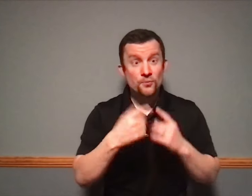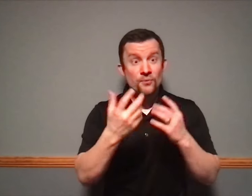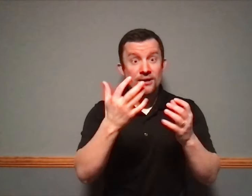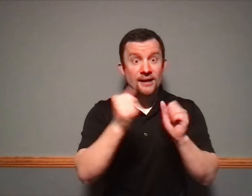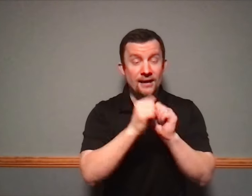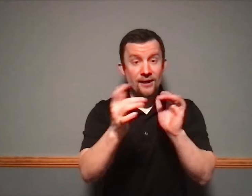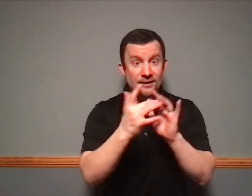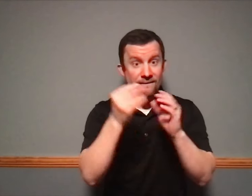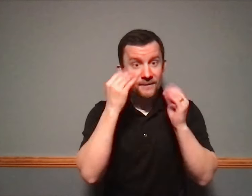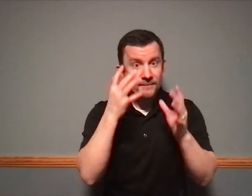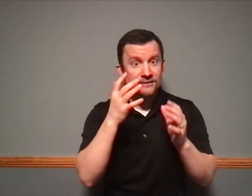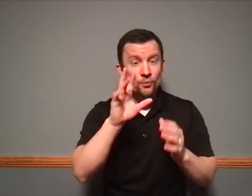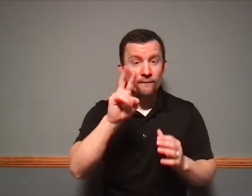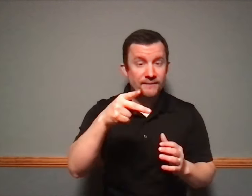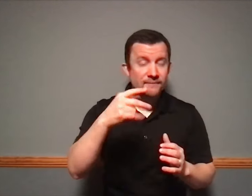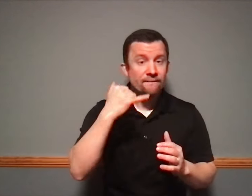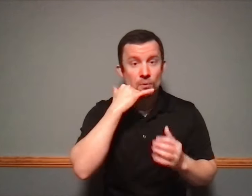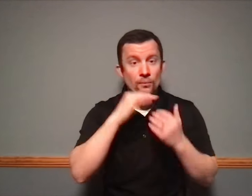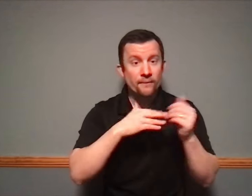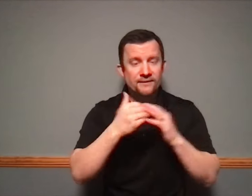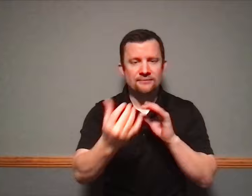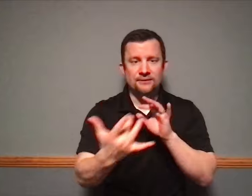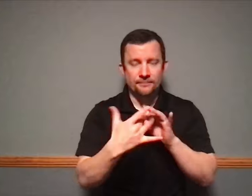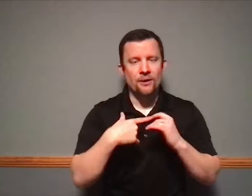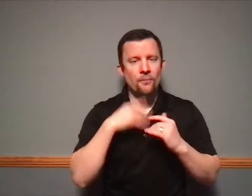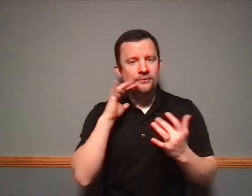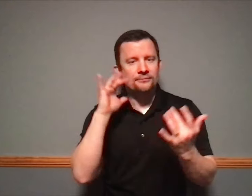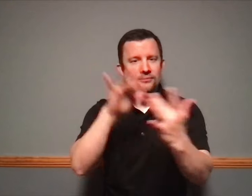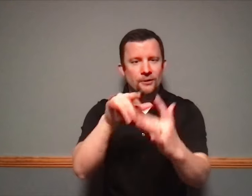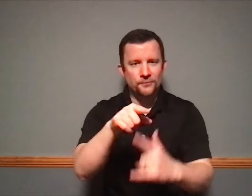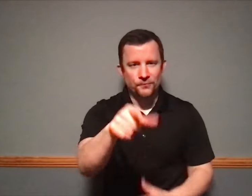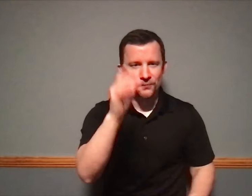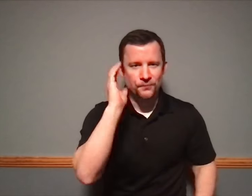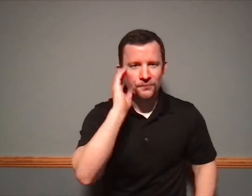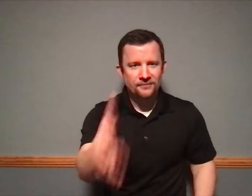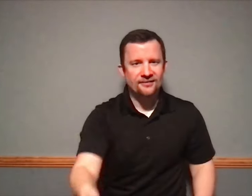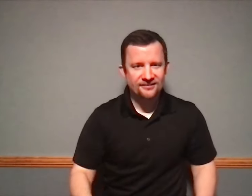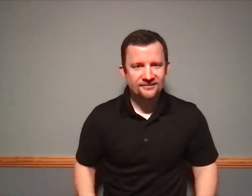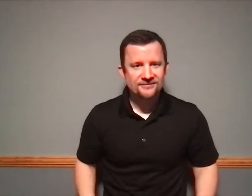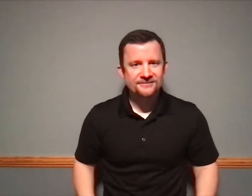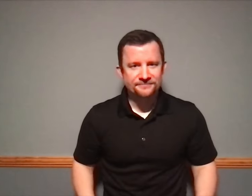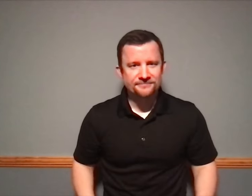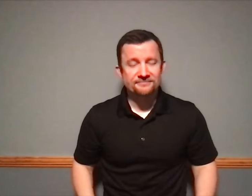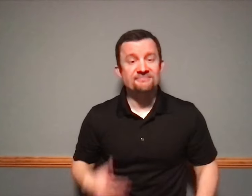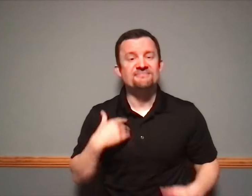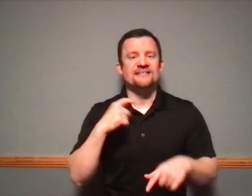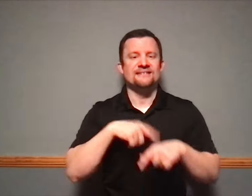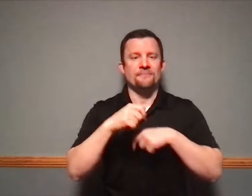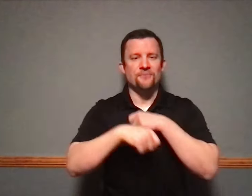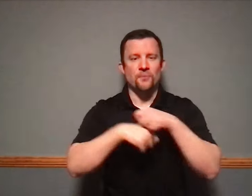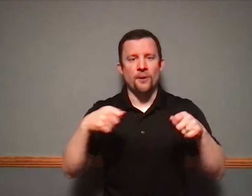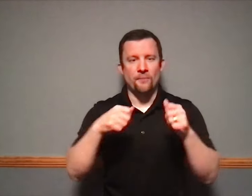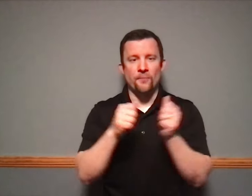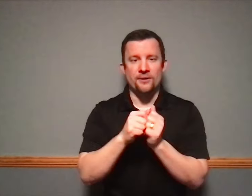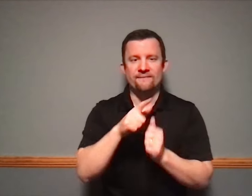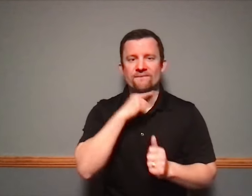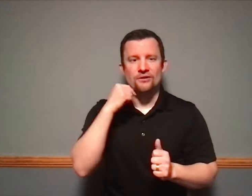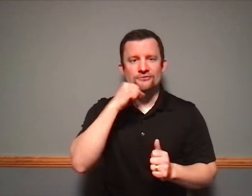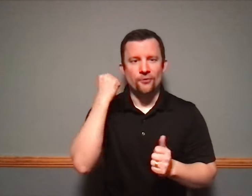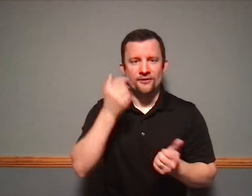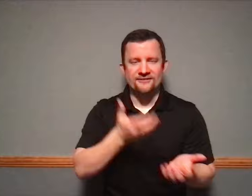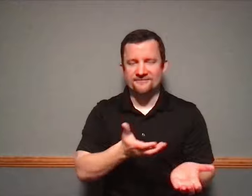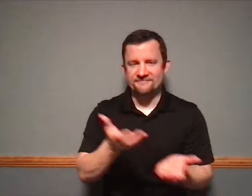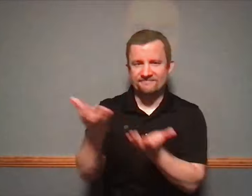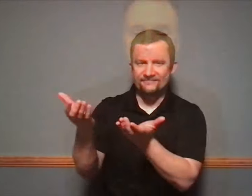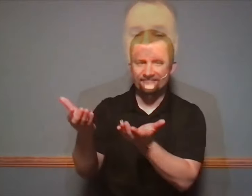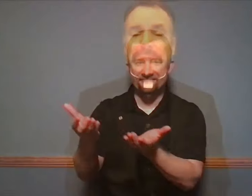whatever way you would like to and I will reply to you quickly and now we'll have Fr. Shawn wrap it